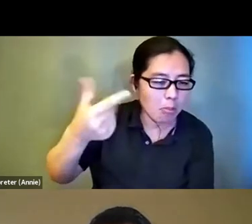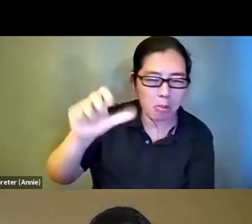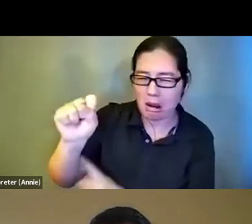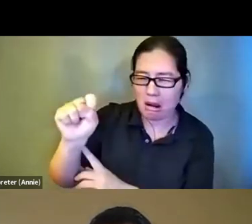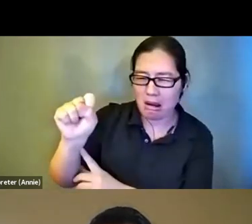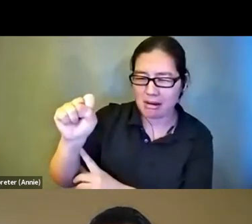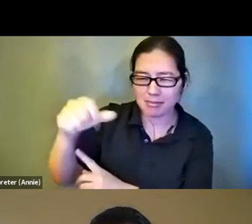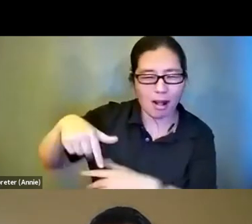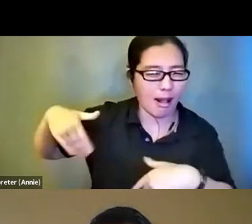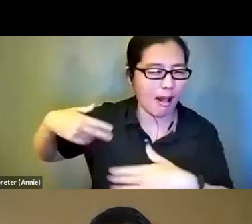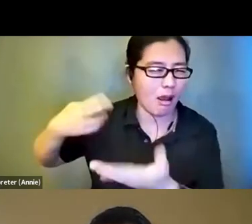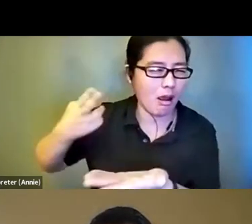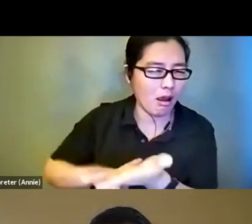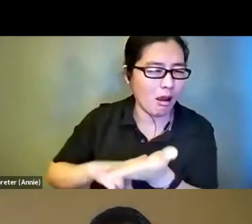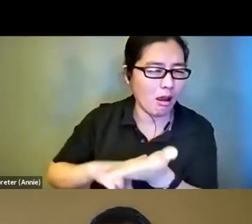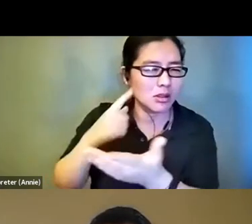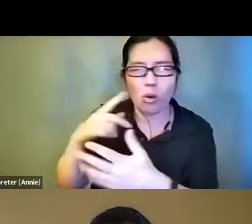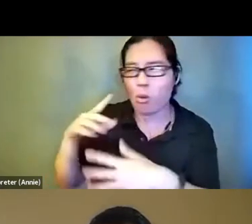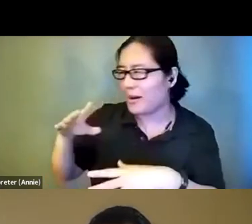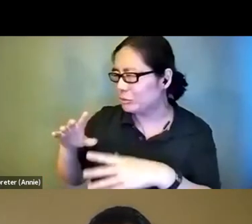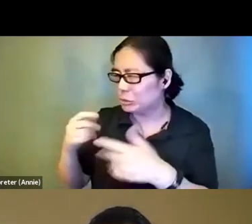under a name that is not recognizable. Rick,